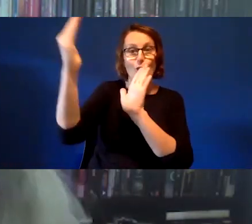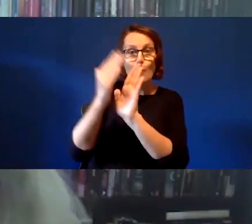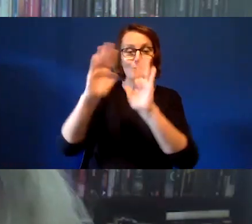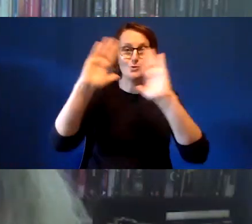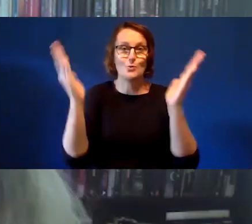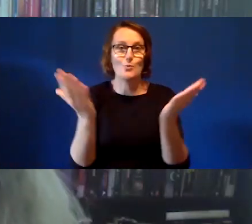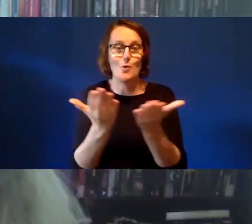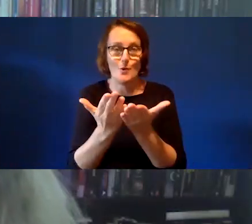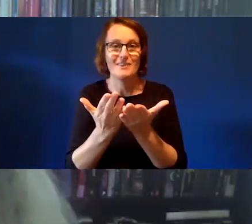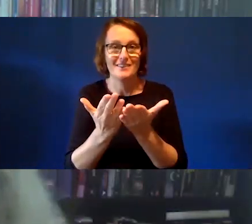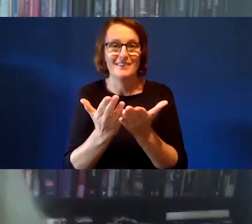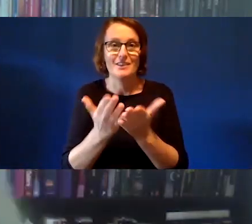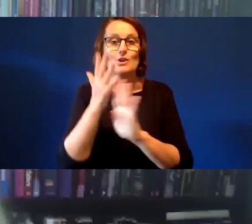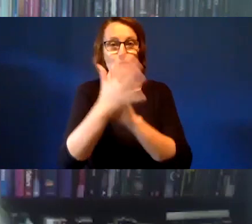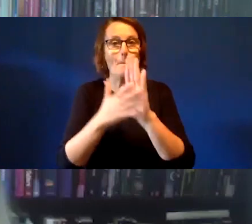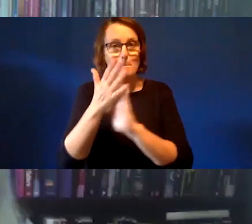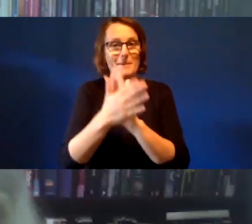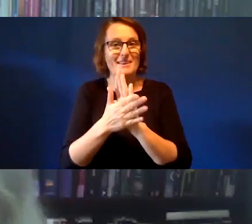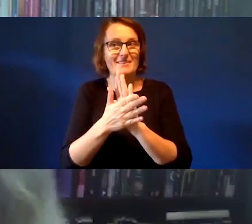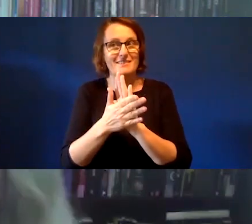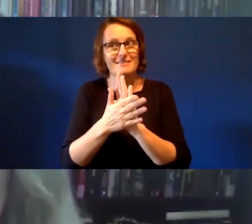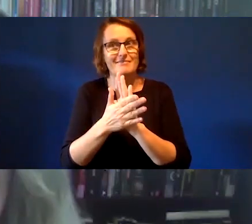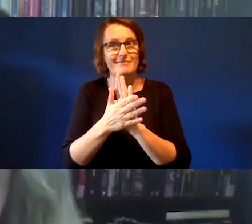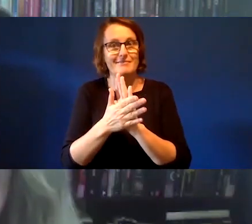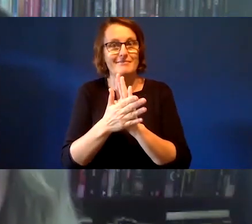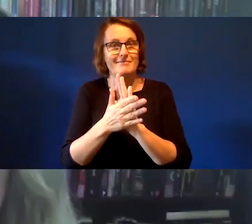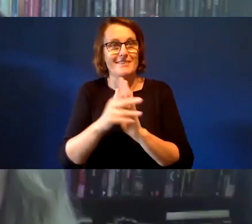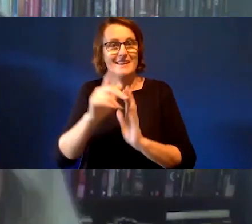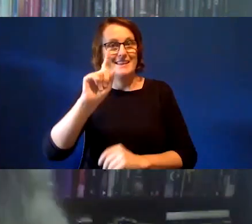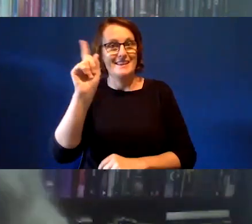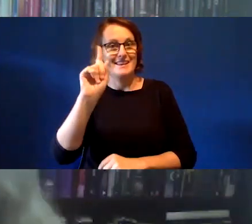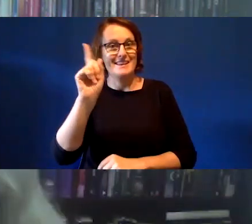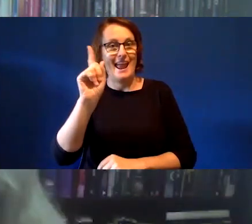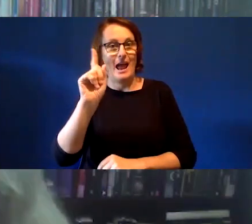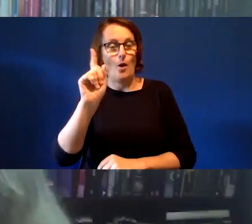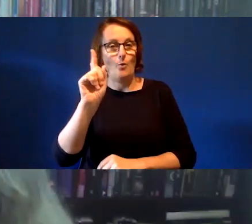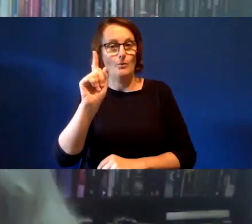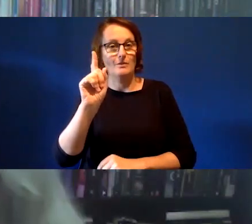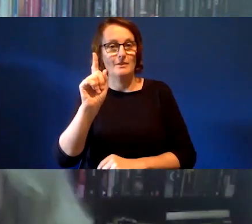time the moon will be - um, sorry, it is closest to the earth that the